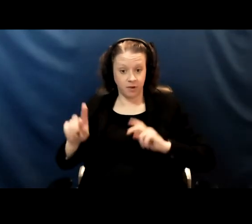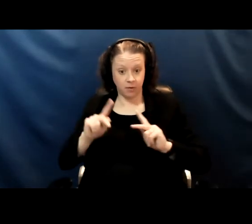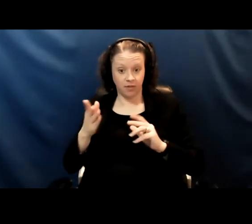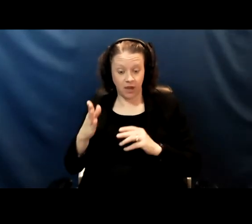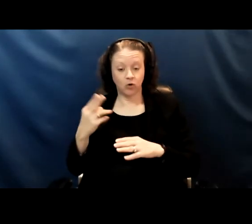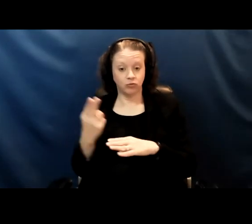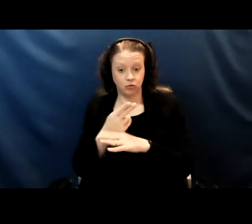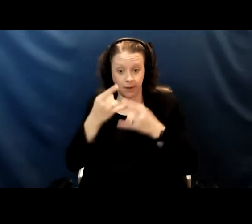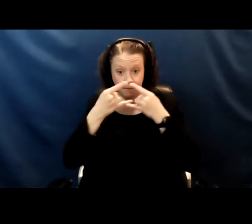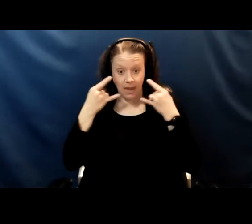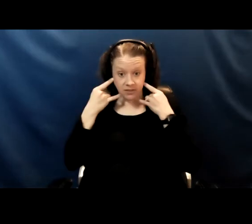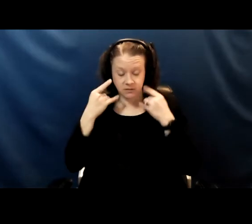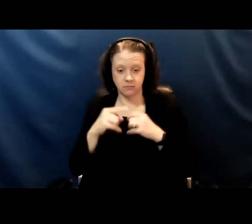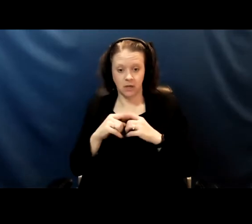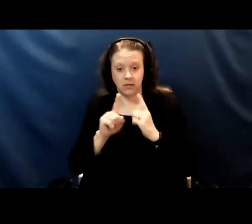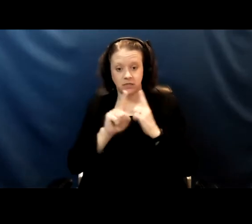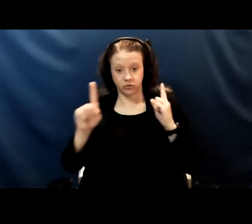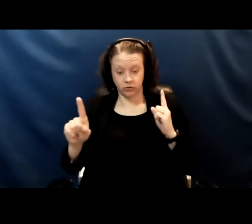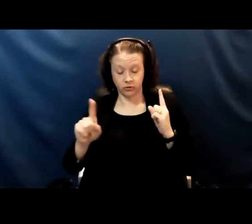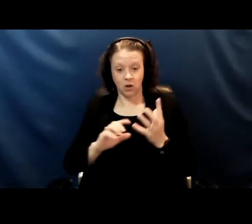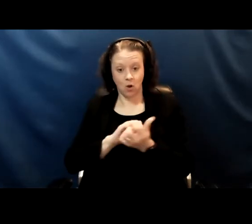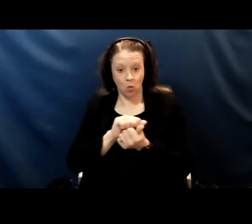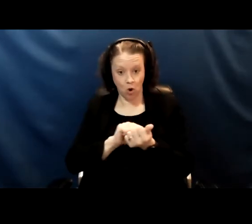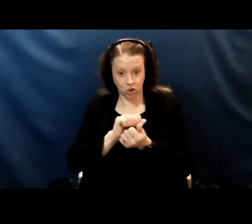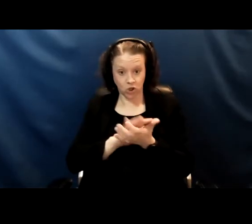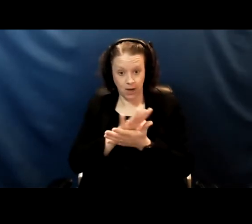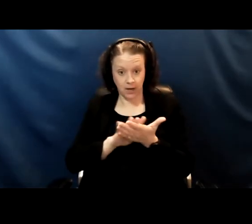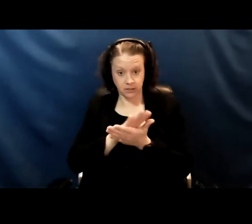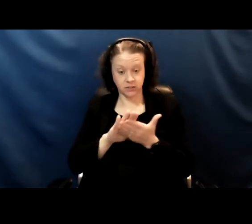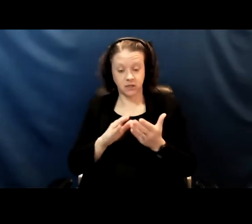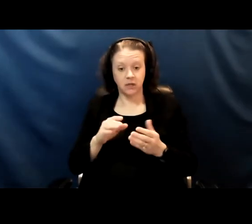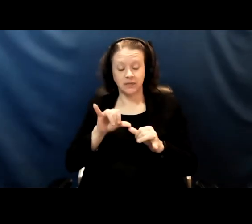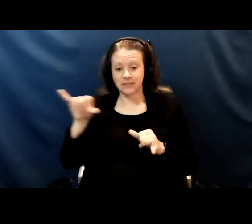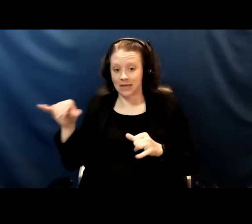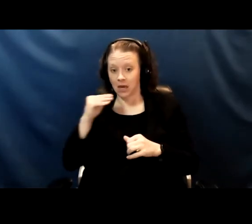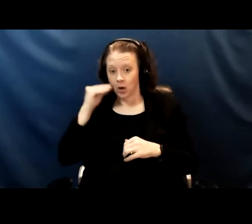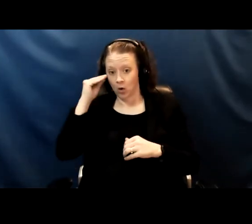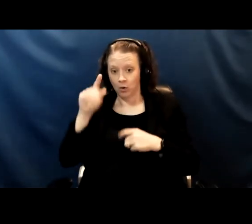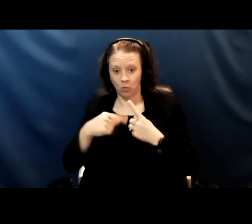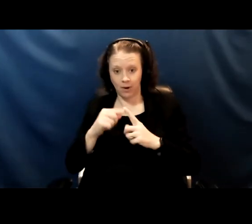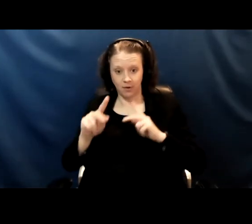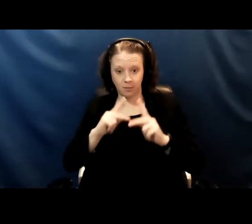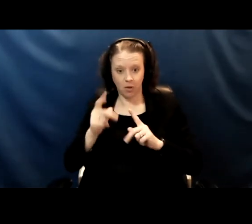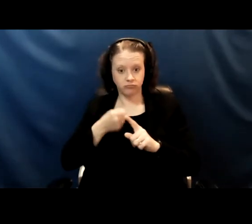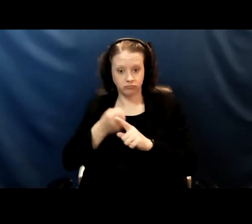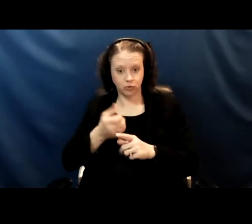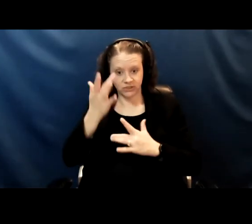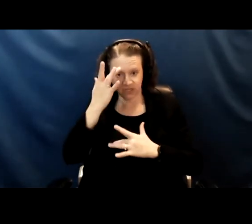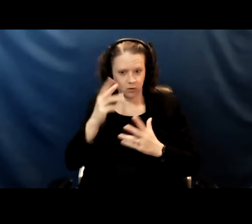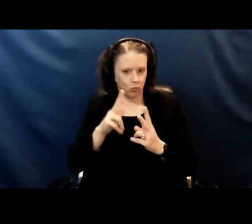distancing, hand-washing, and appropriate staying home when people were symptomatic teachers and students.